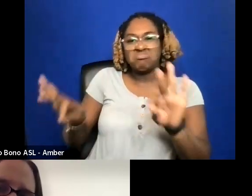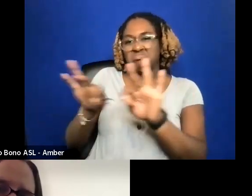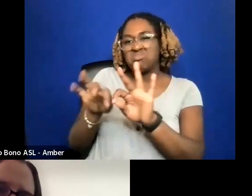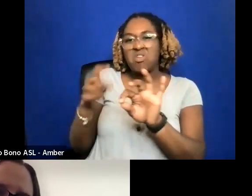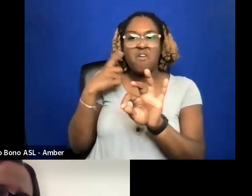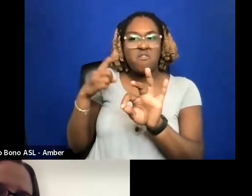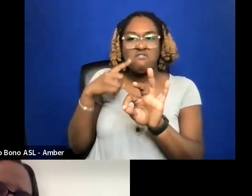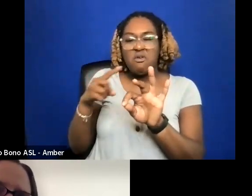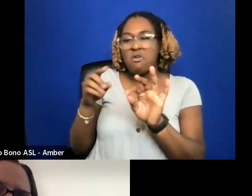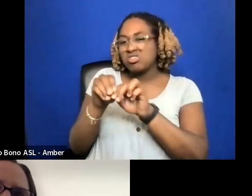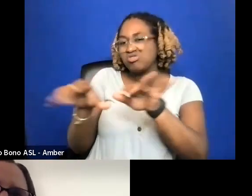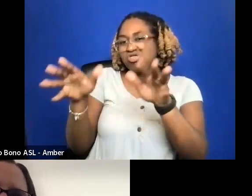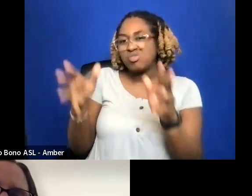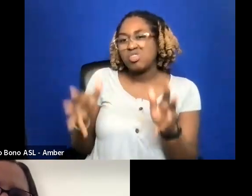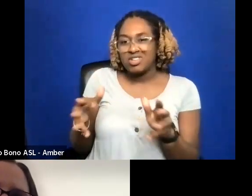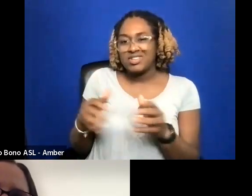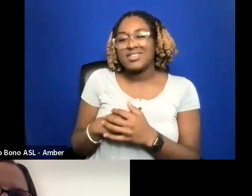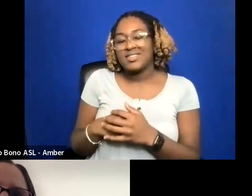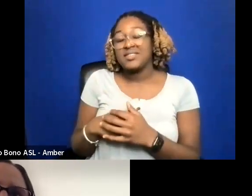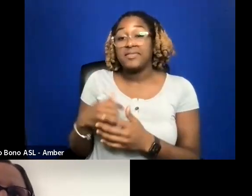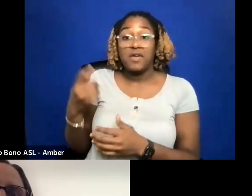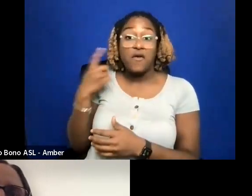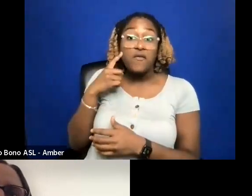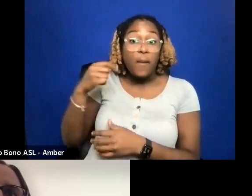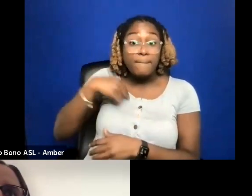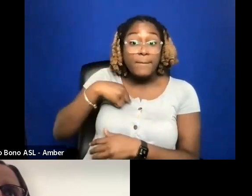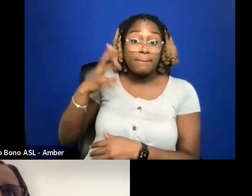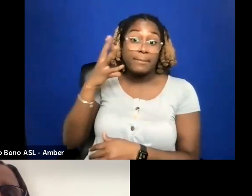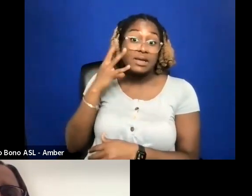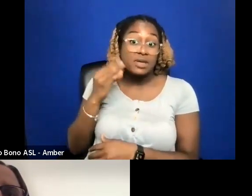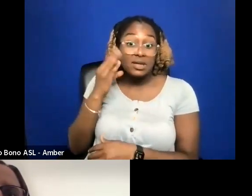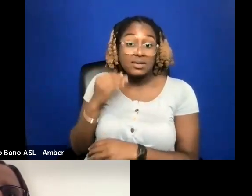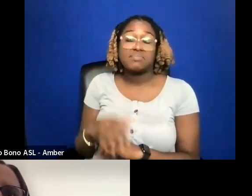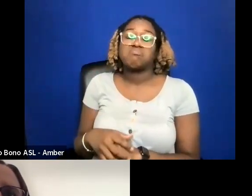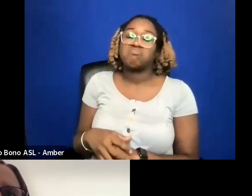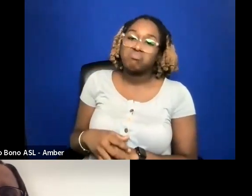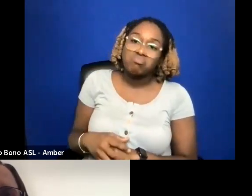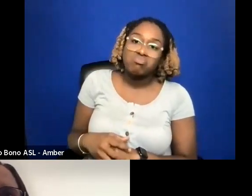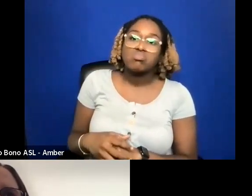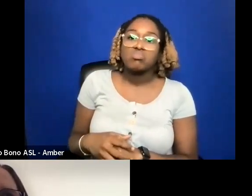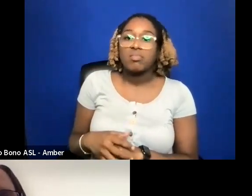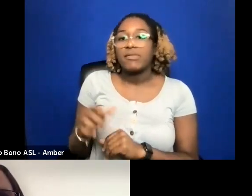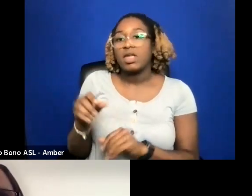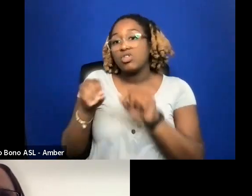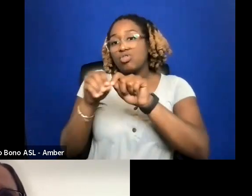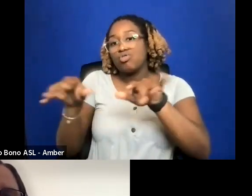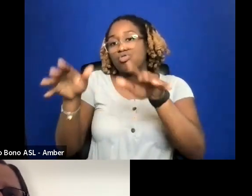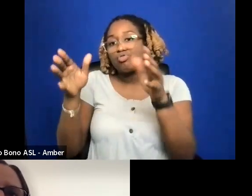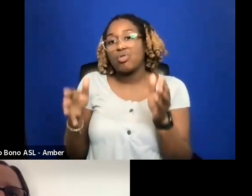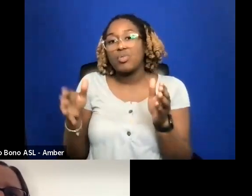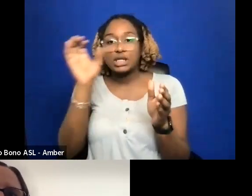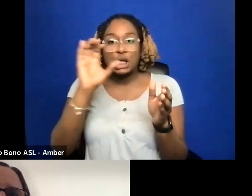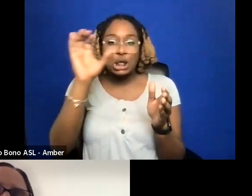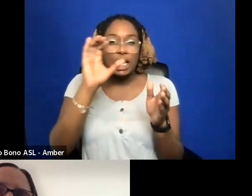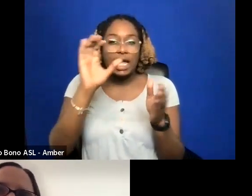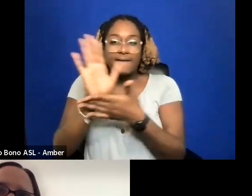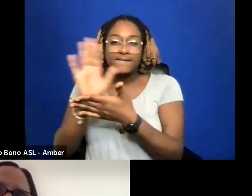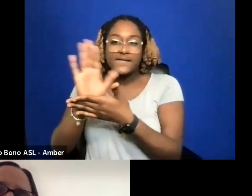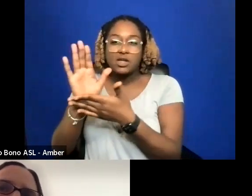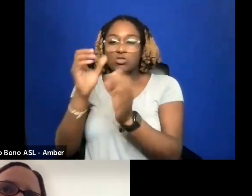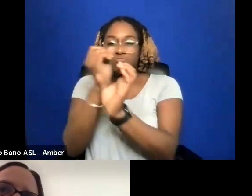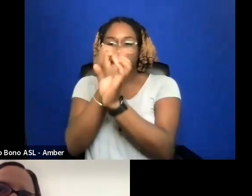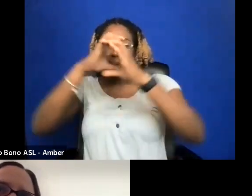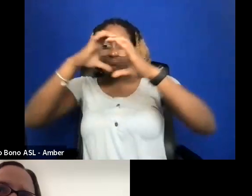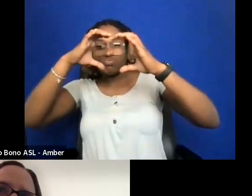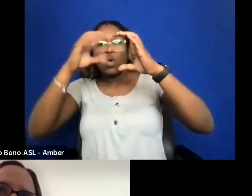THE DESCRIBES TOSSER I TALK TO ARE LOOKING AT FILMS THROUGH THE LENS OF WHO THEIR CLIENTS ARE WHICH